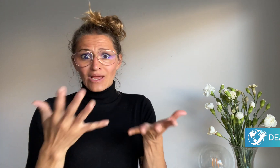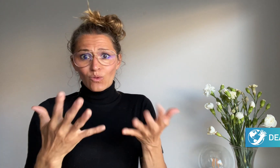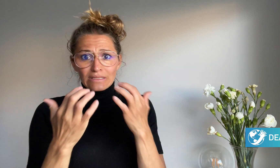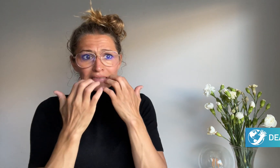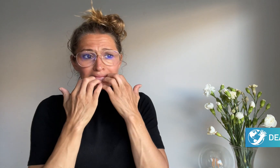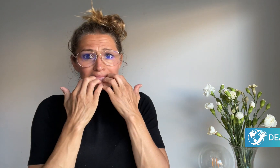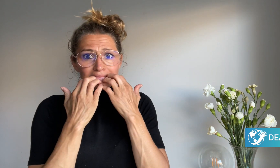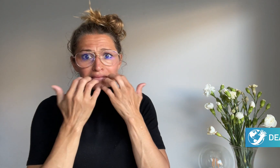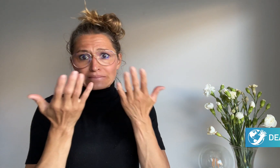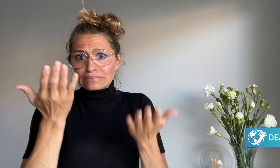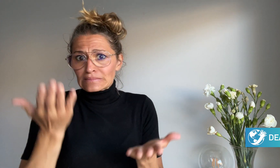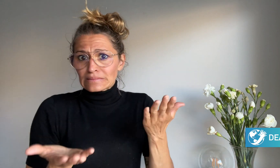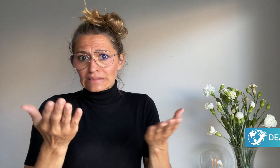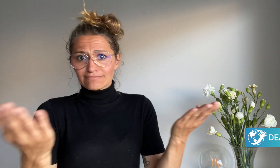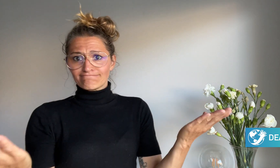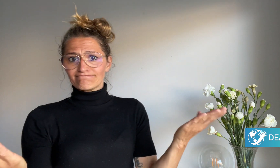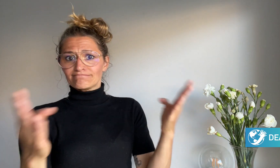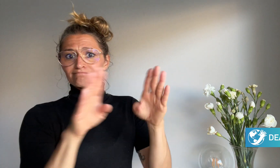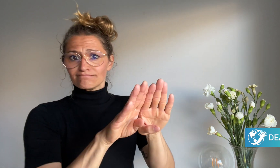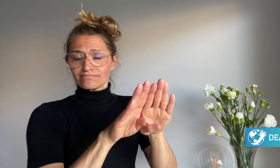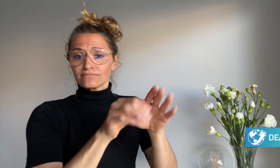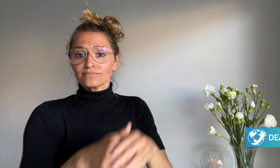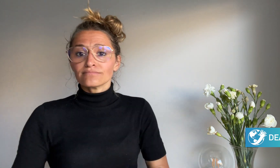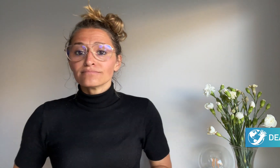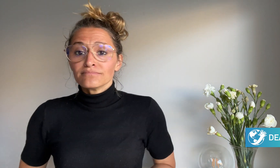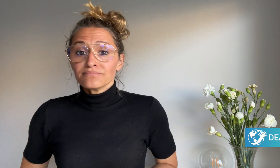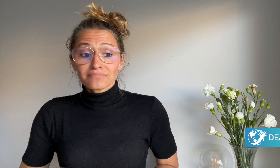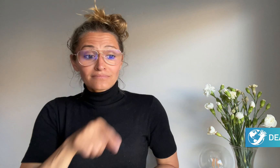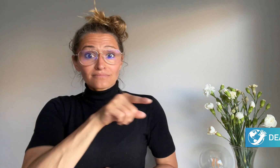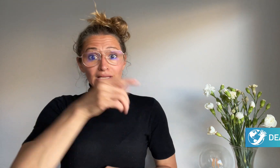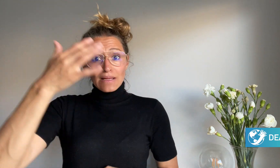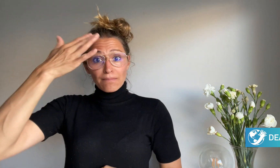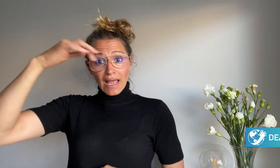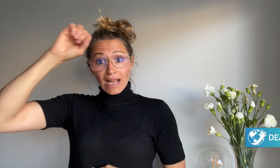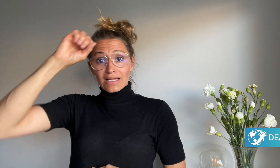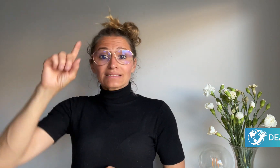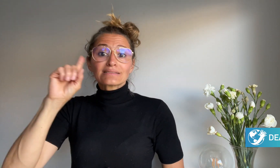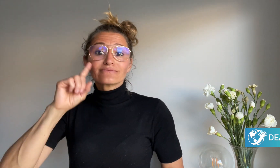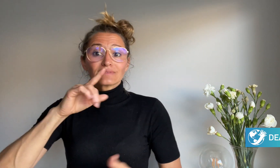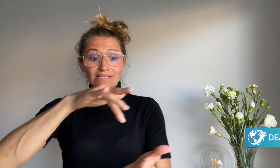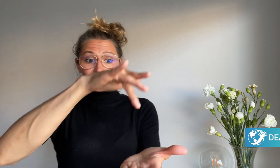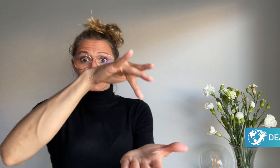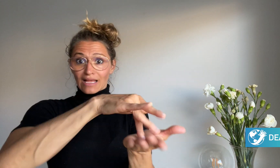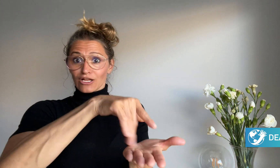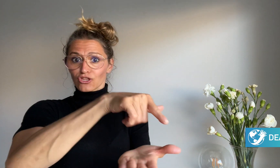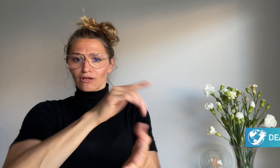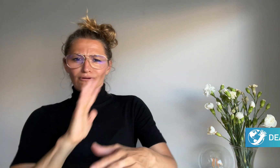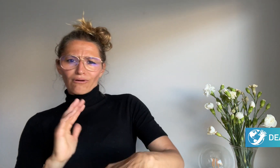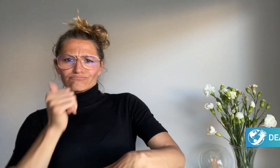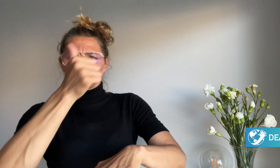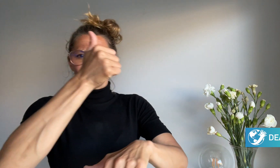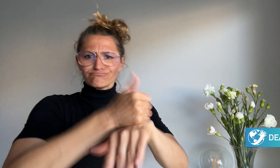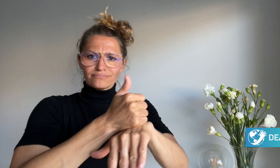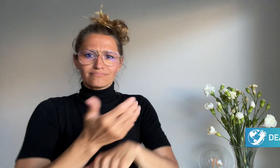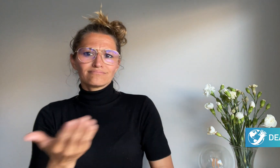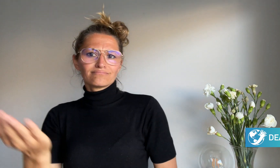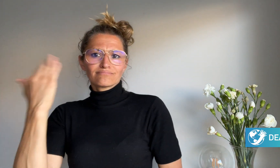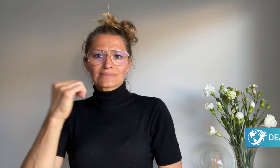down. Since the Berlin Deaf Center was founded in 1993,